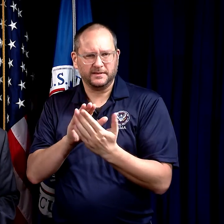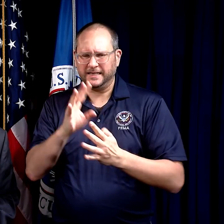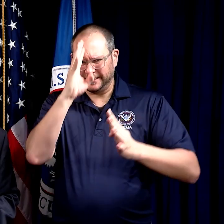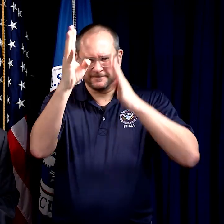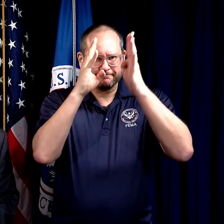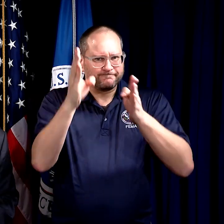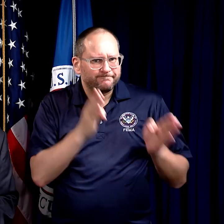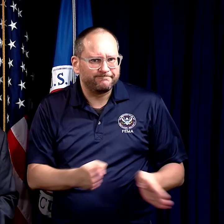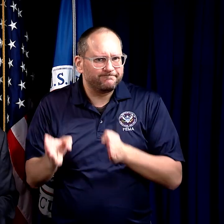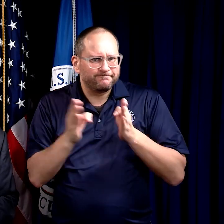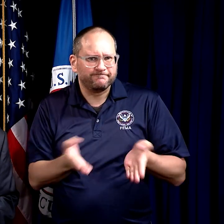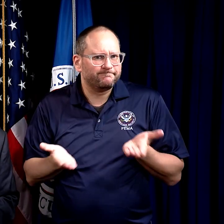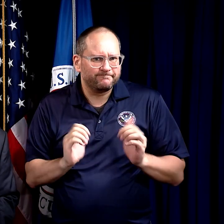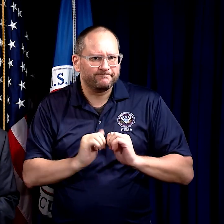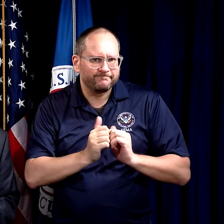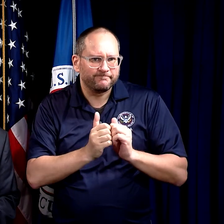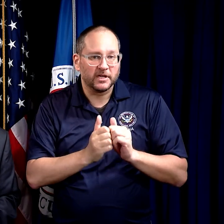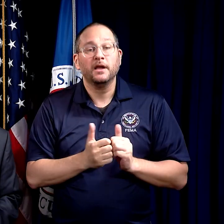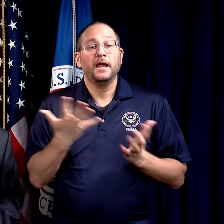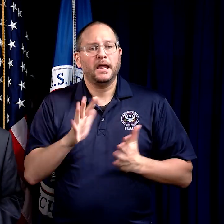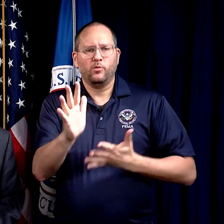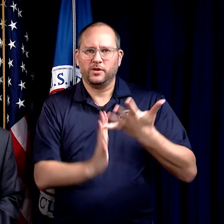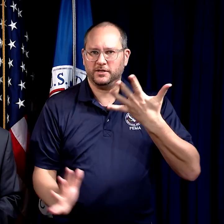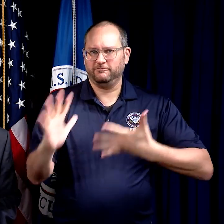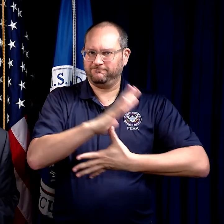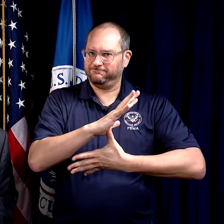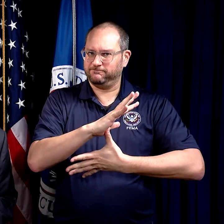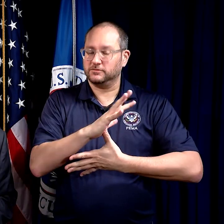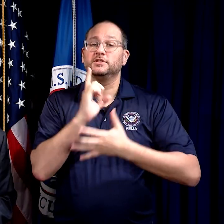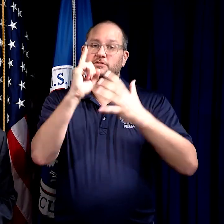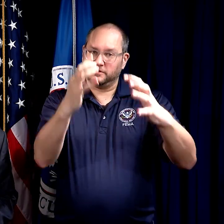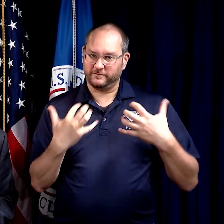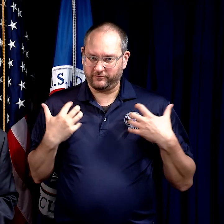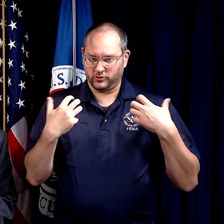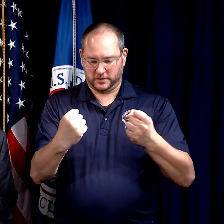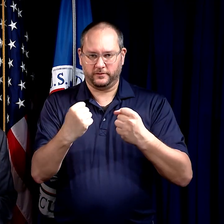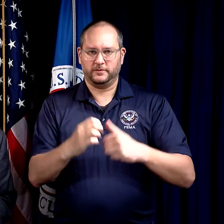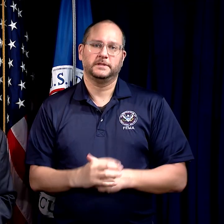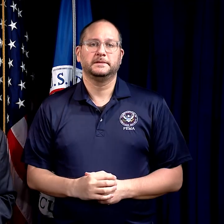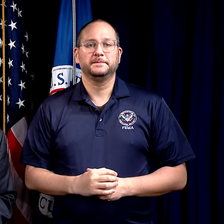how they design their plan, and what their priorities are for recovery.